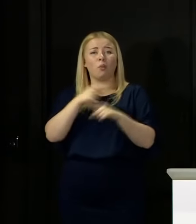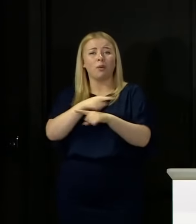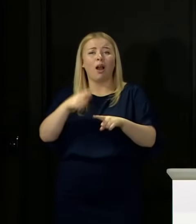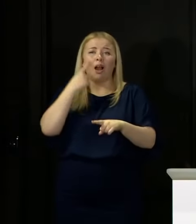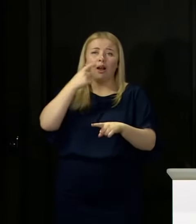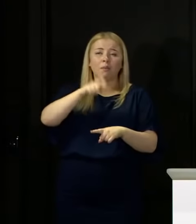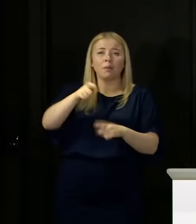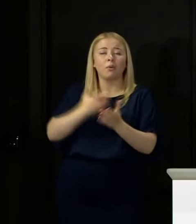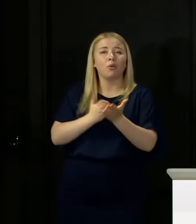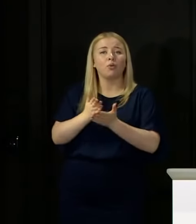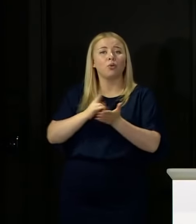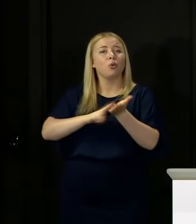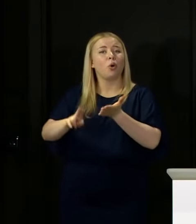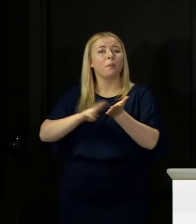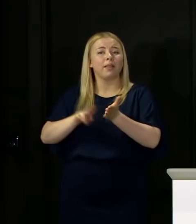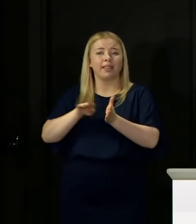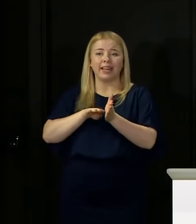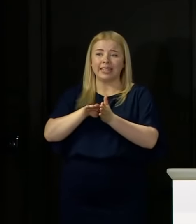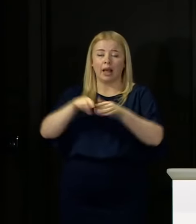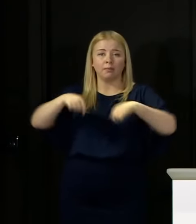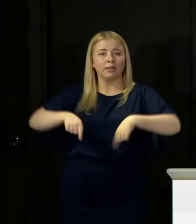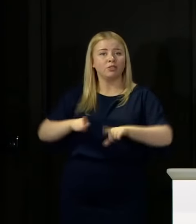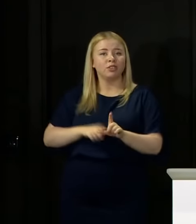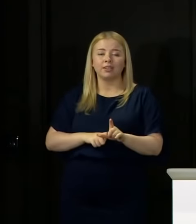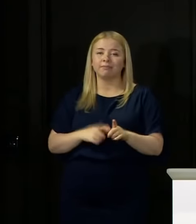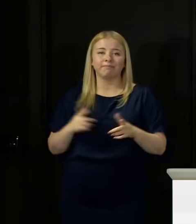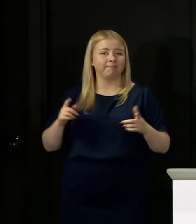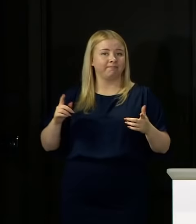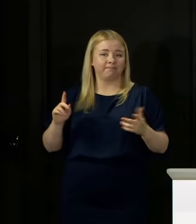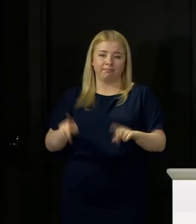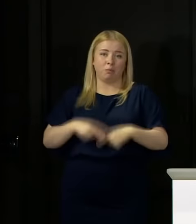That was not possible and therefore what we have done is put in place a system that I